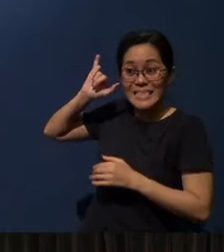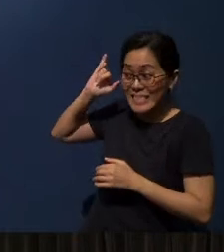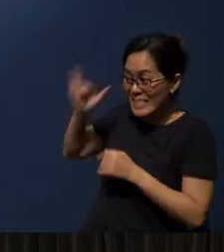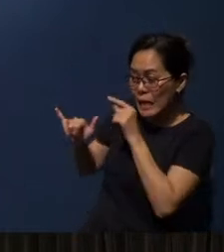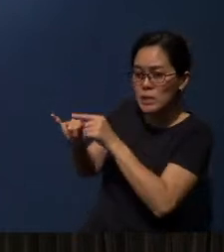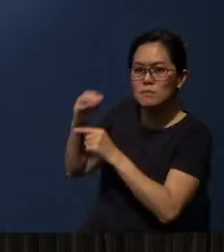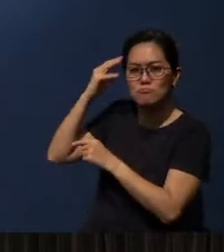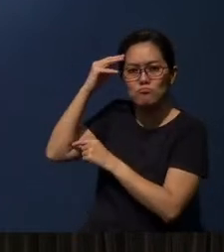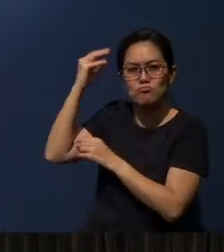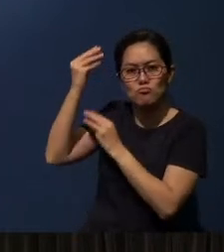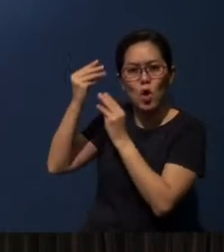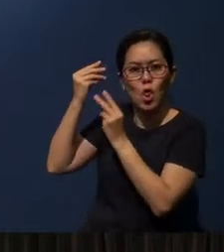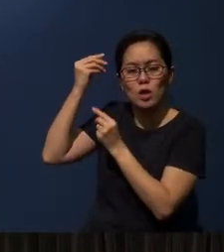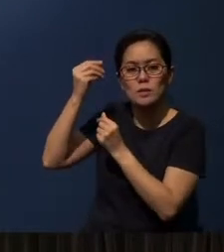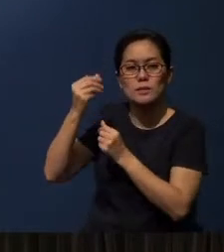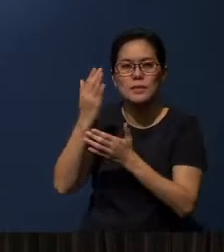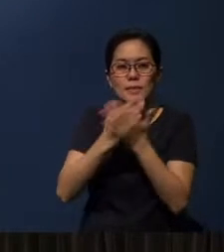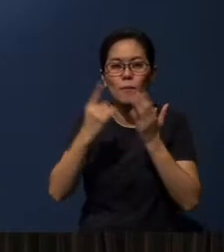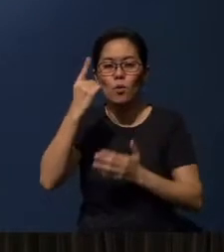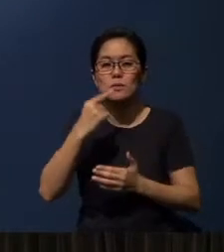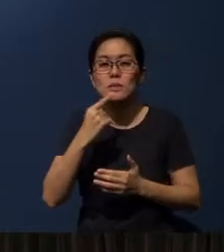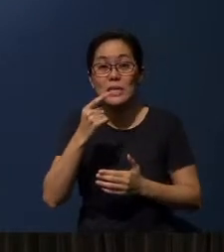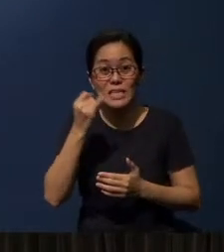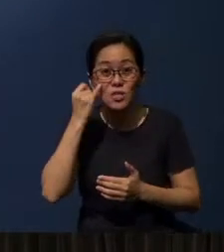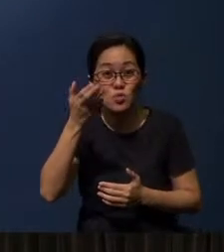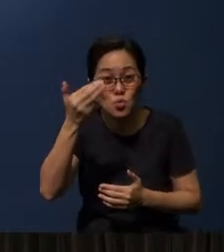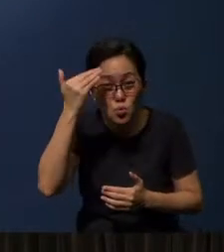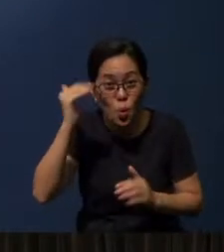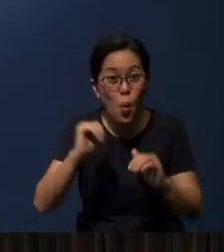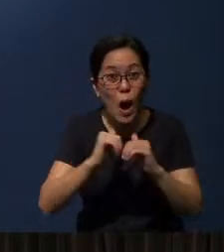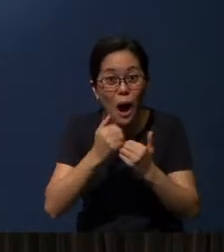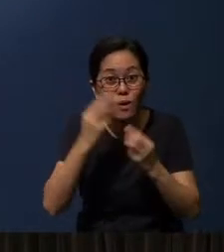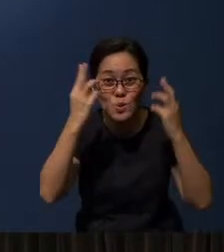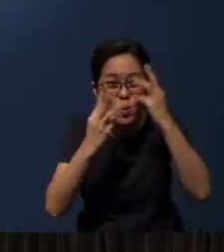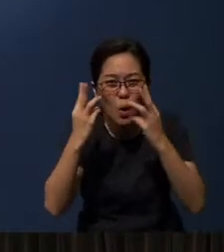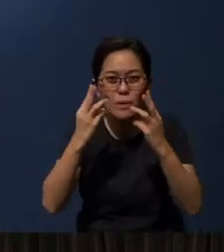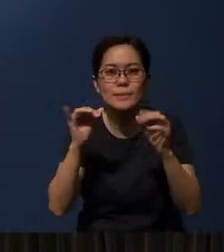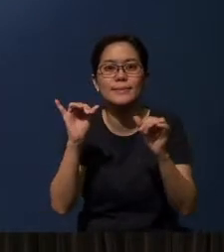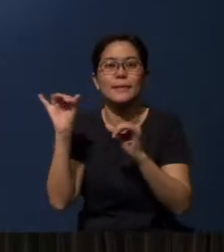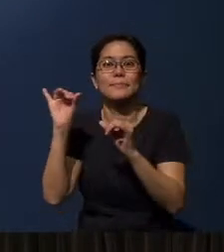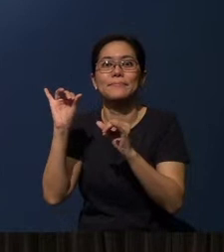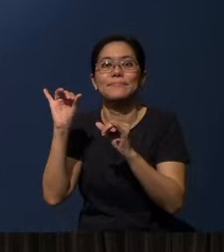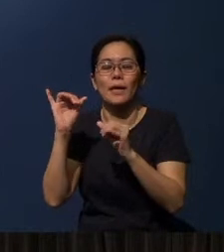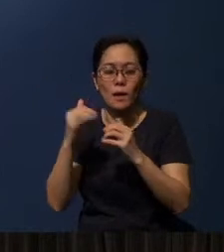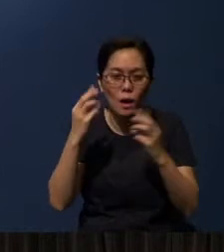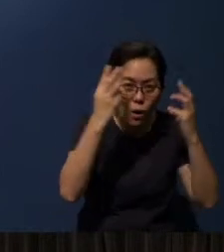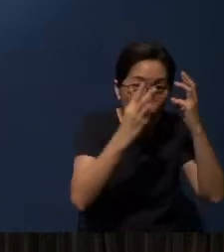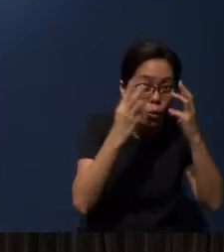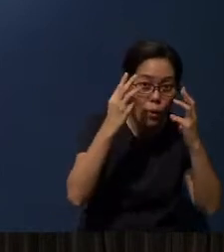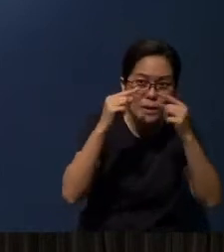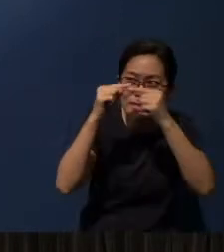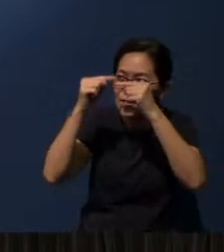Somebody said this: If you know how to worry, then you know how to meditate. Because worry is the opposite of meditation.